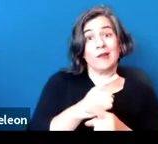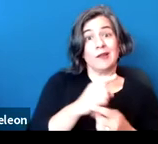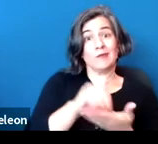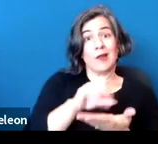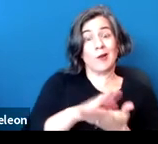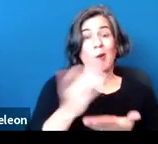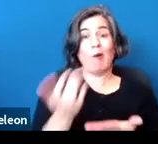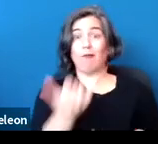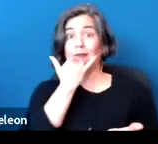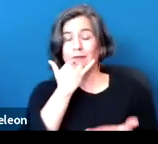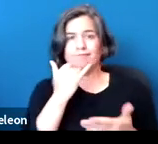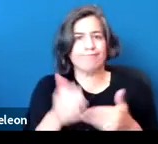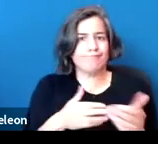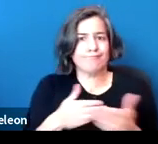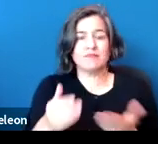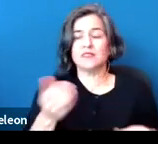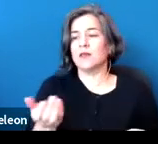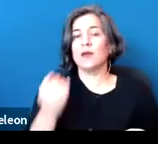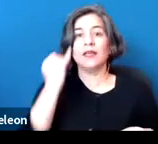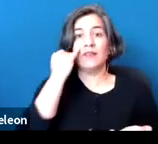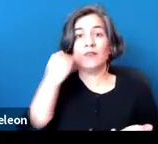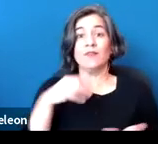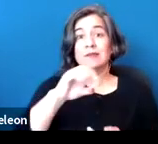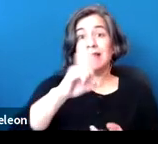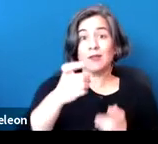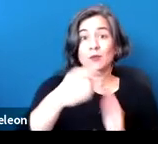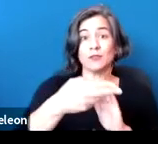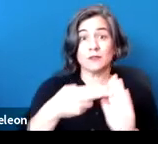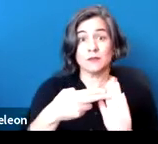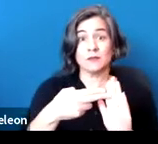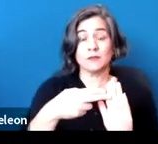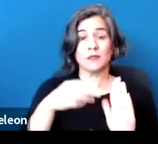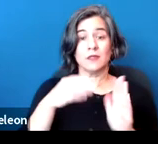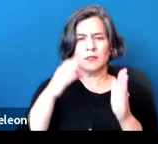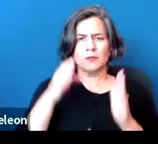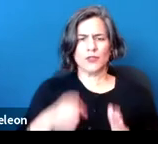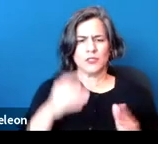So if there's a diagnosis that someone is looking at, regardless of whether